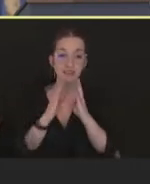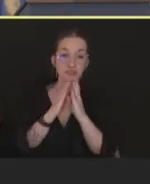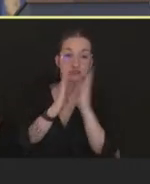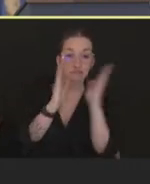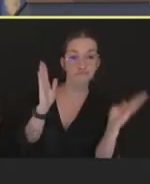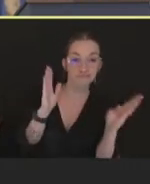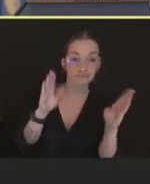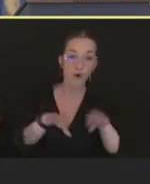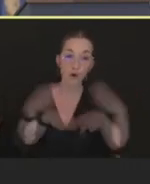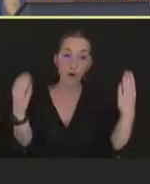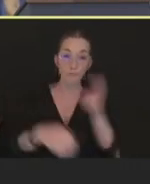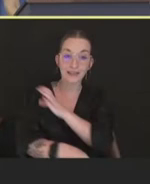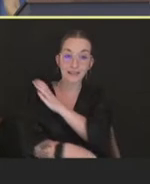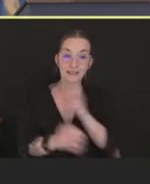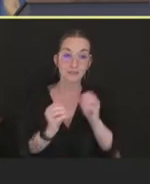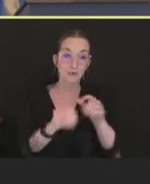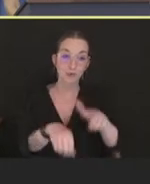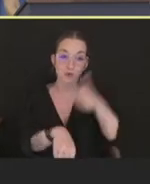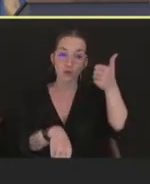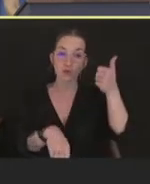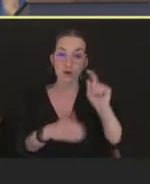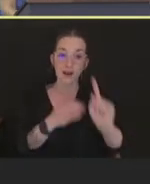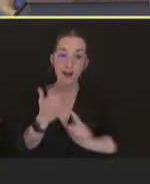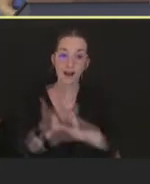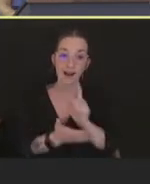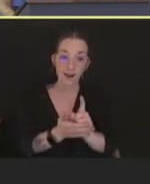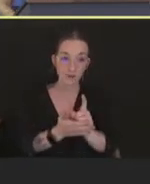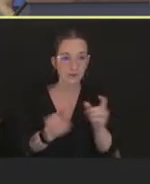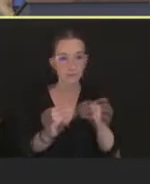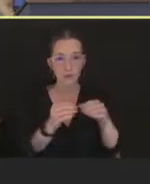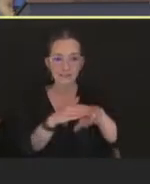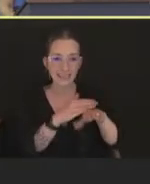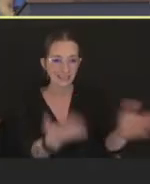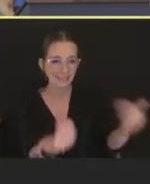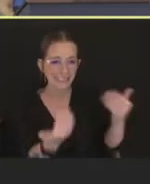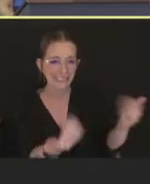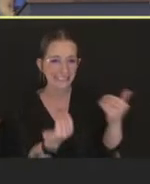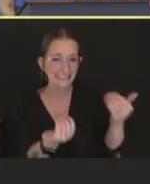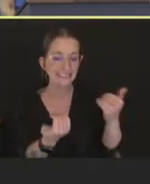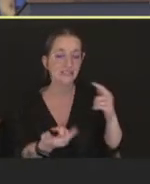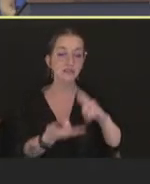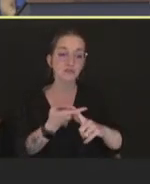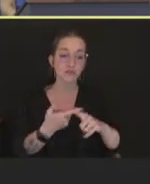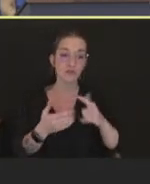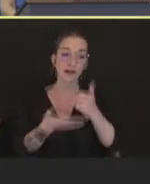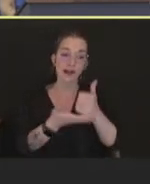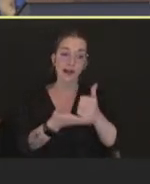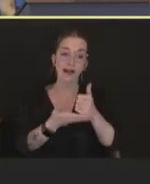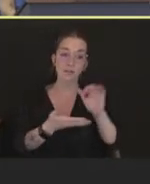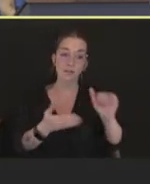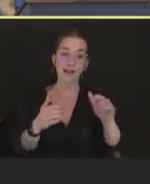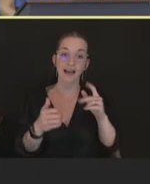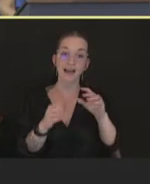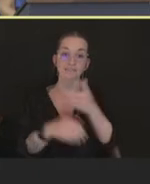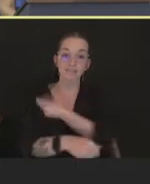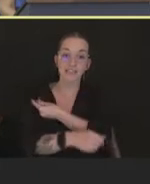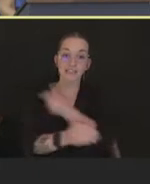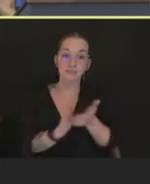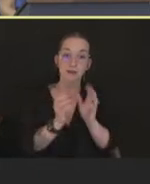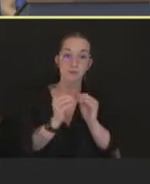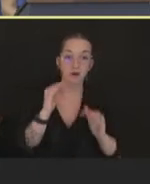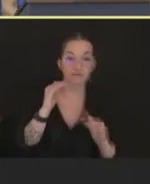during COVID-19 to bring the vaccine as close to the affected population as possible. Next slide.